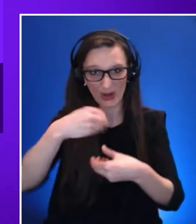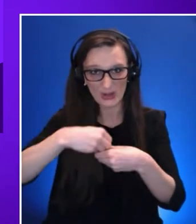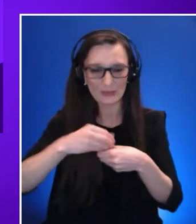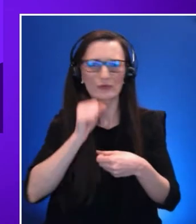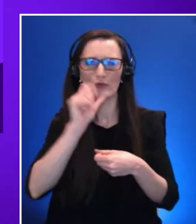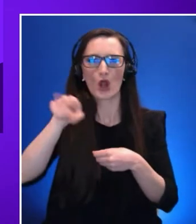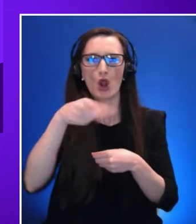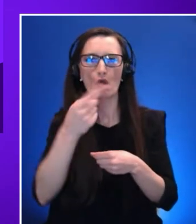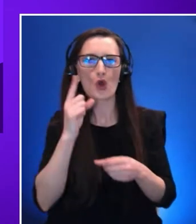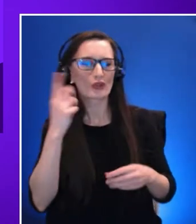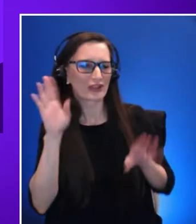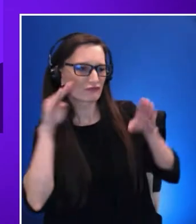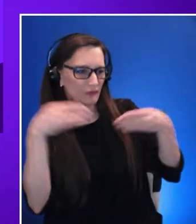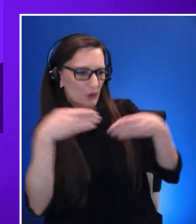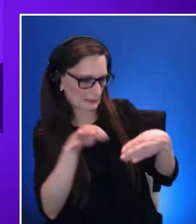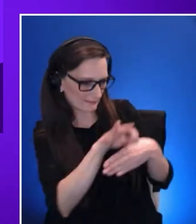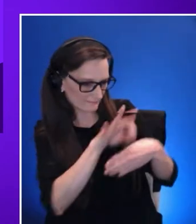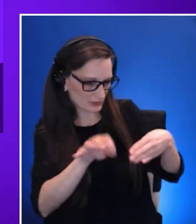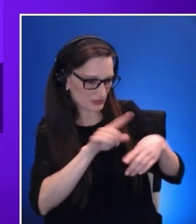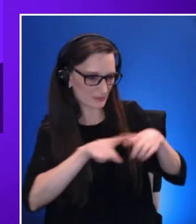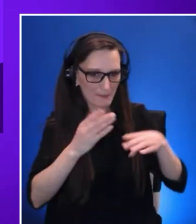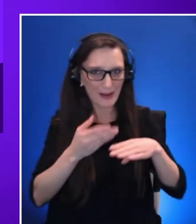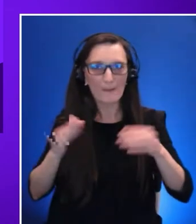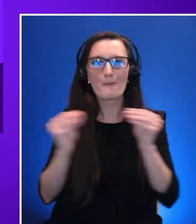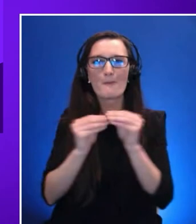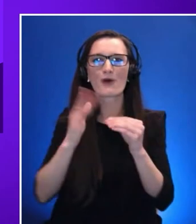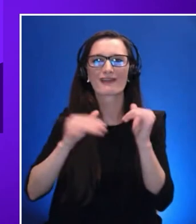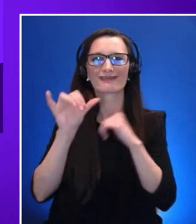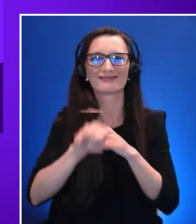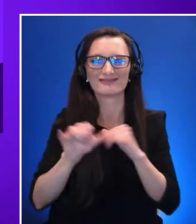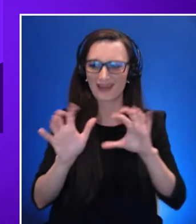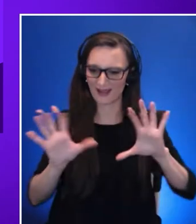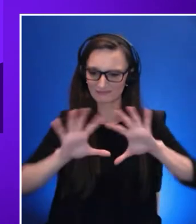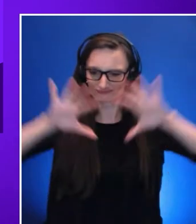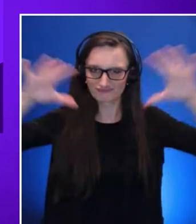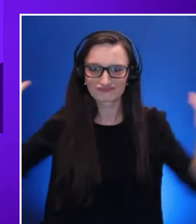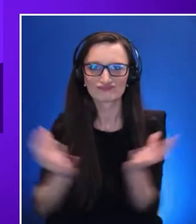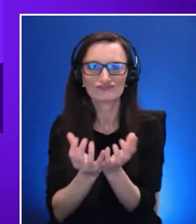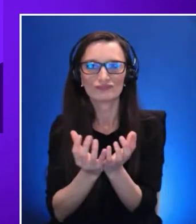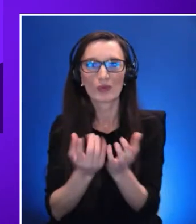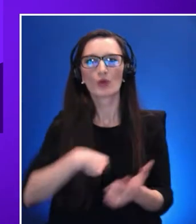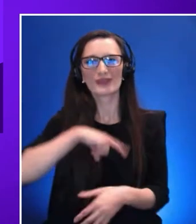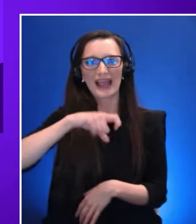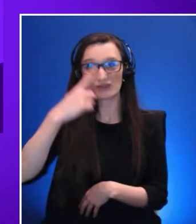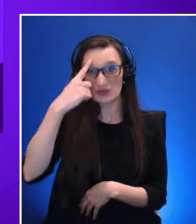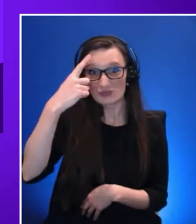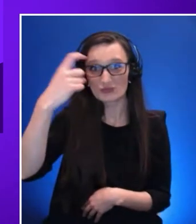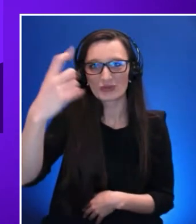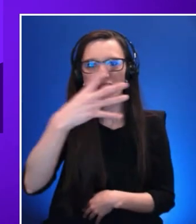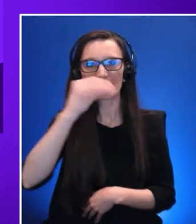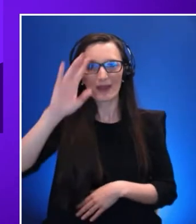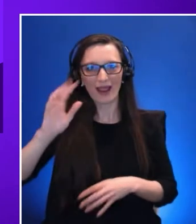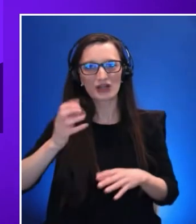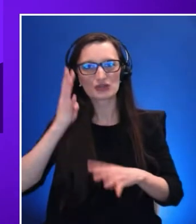dream to delight and we need to create easily consumable and accessible experiences for all.